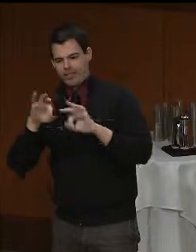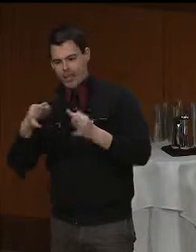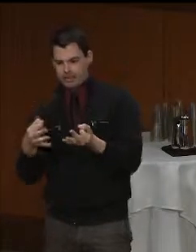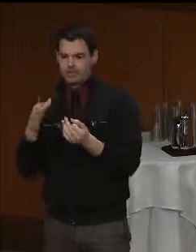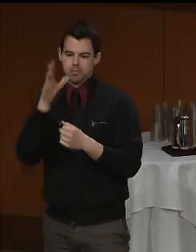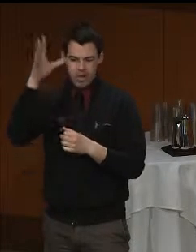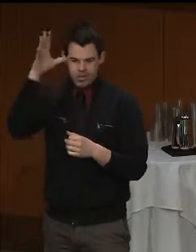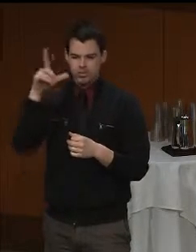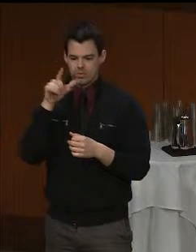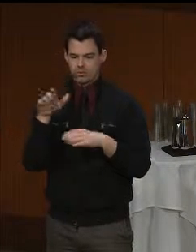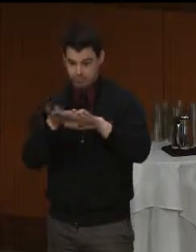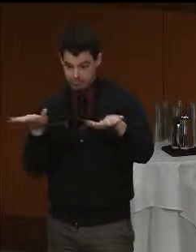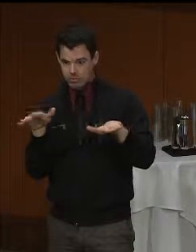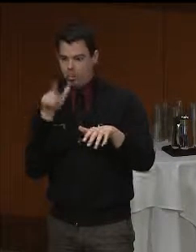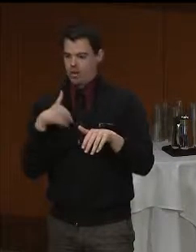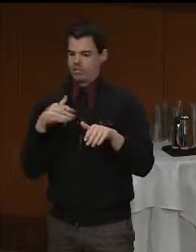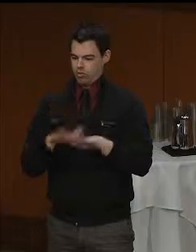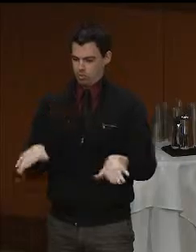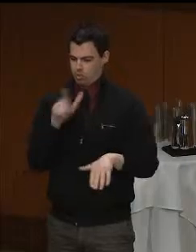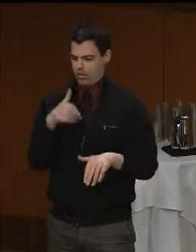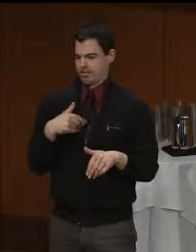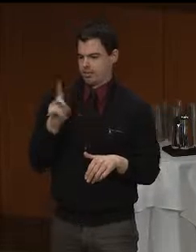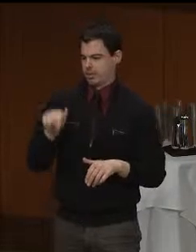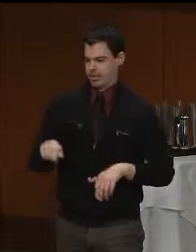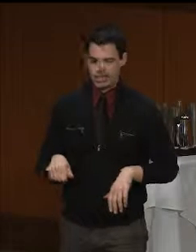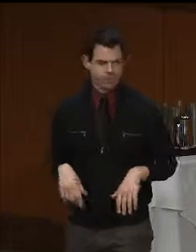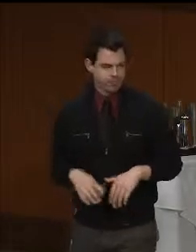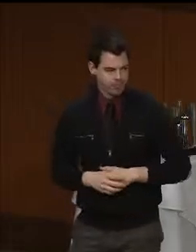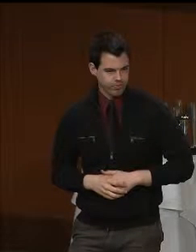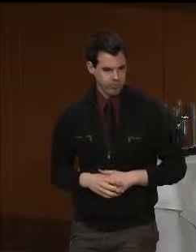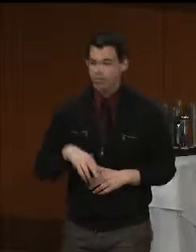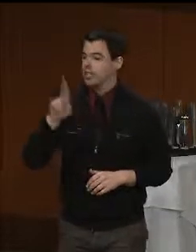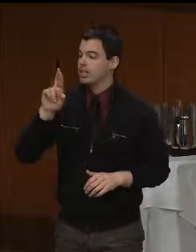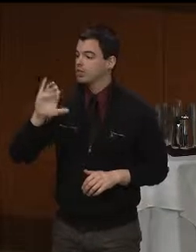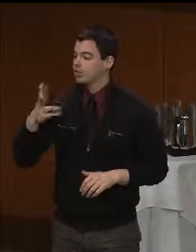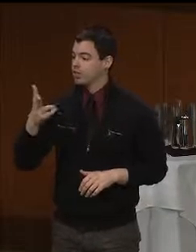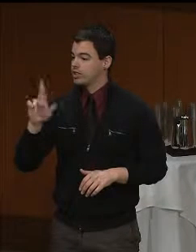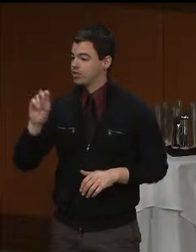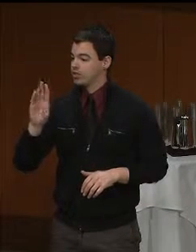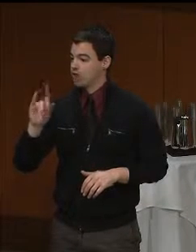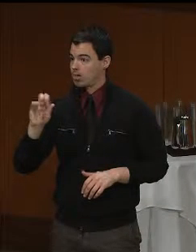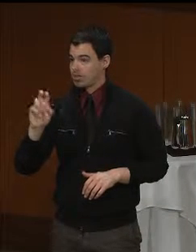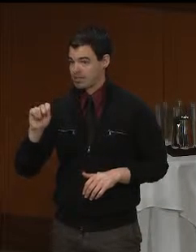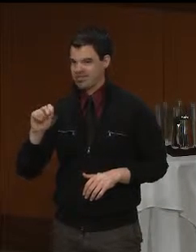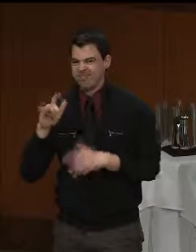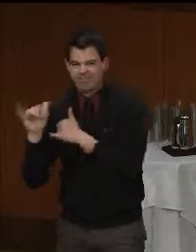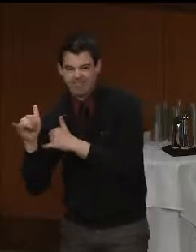disabilities. To Rich Robinson who's as old as I am.